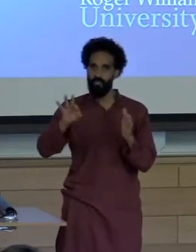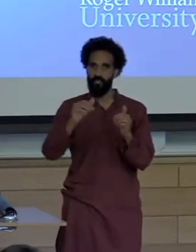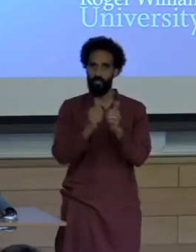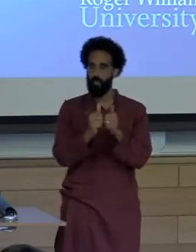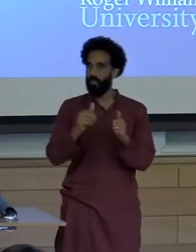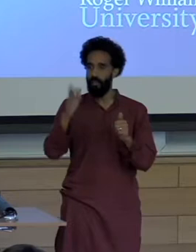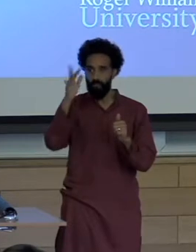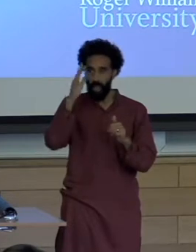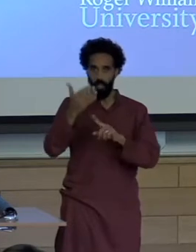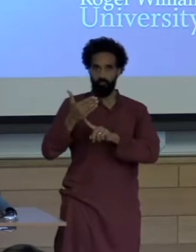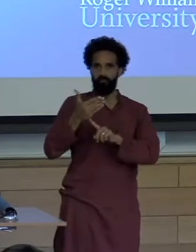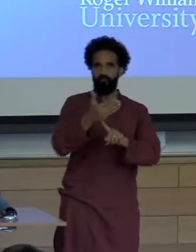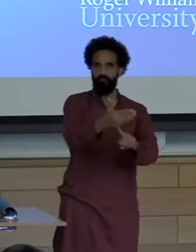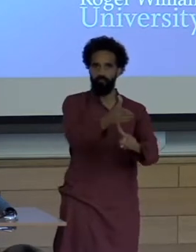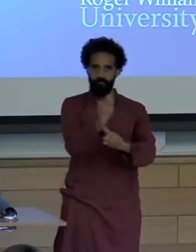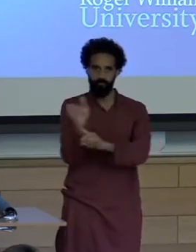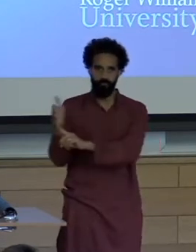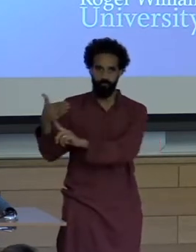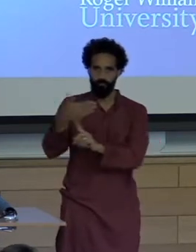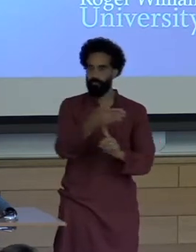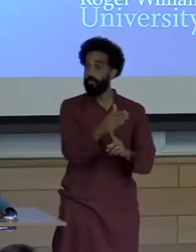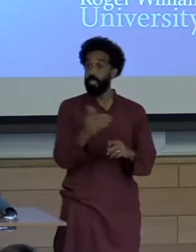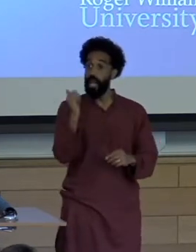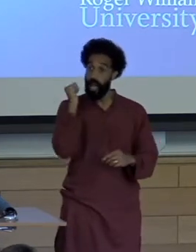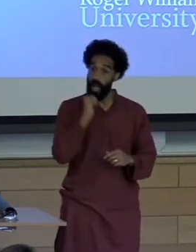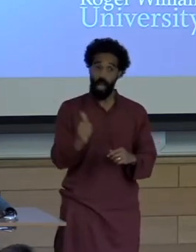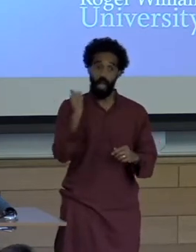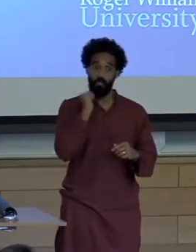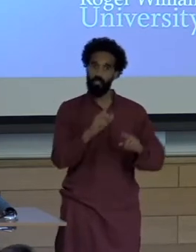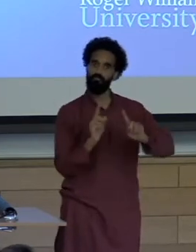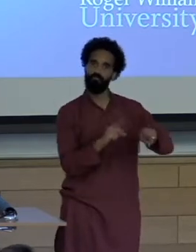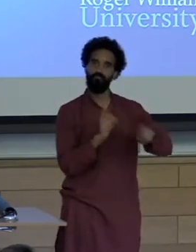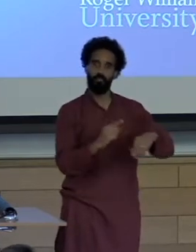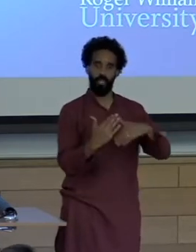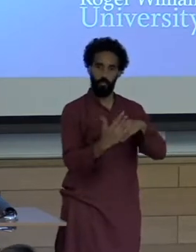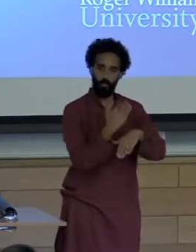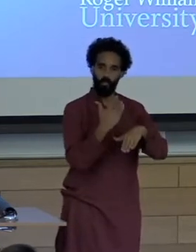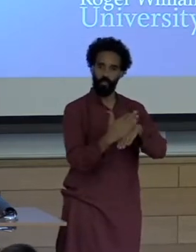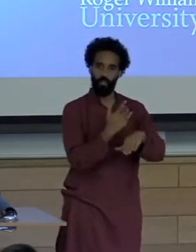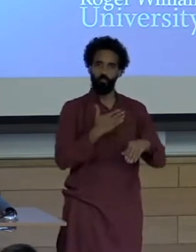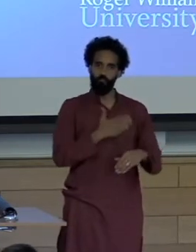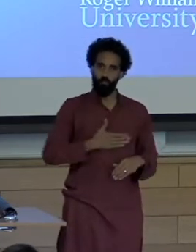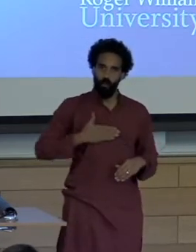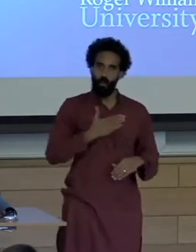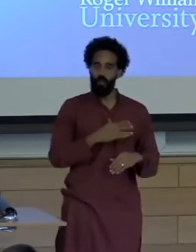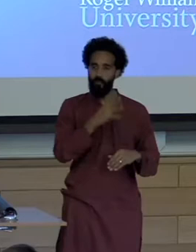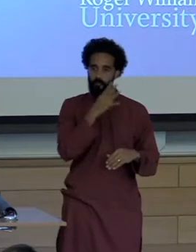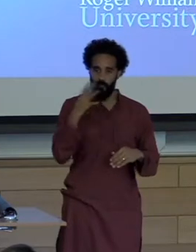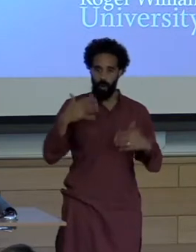She went to the beach nearly every day and enjoyed the friendship of farm animals and not so farm animals